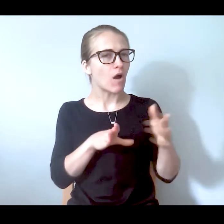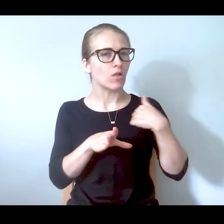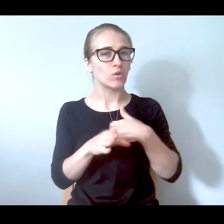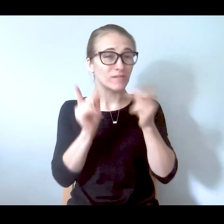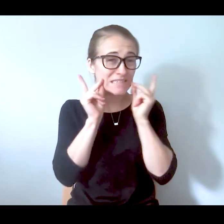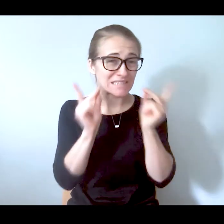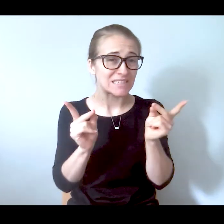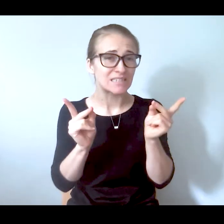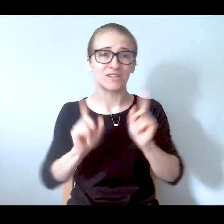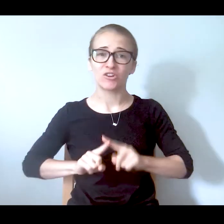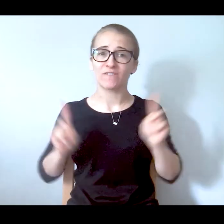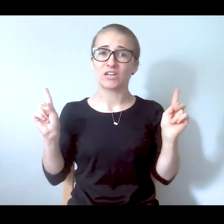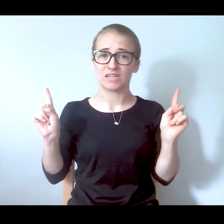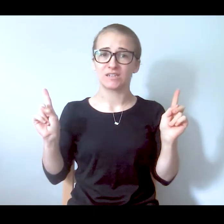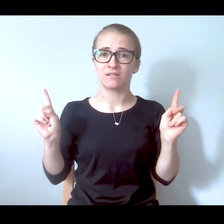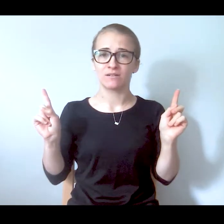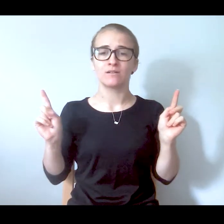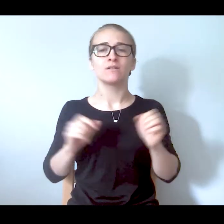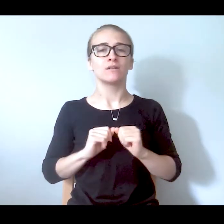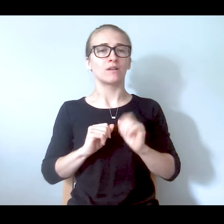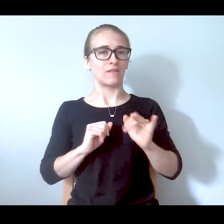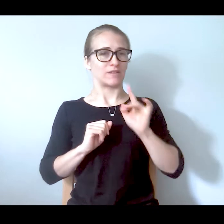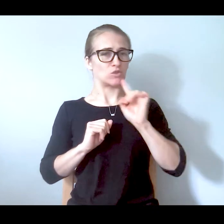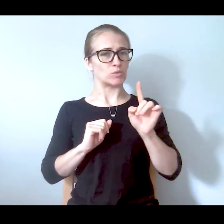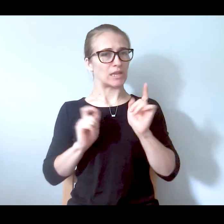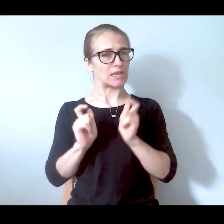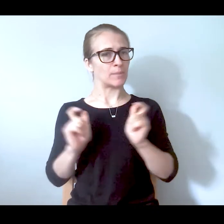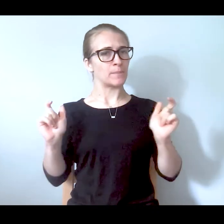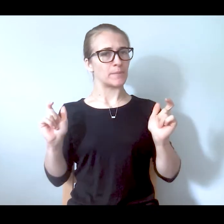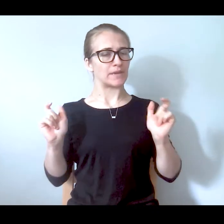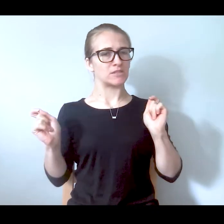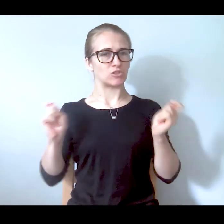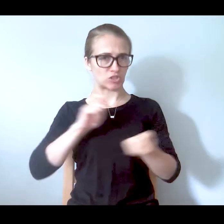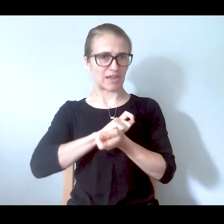that's really actually the true shift within our